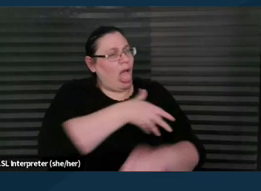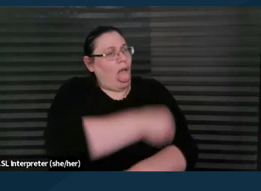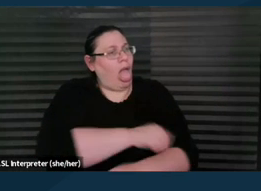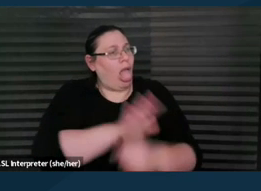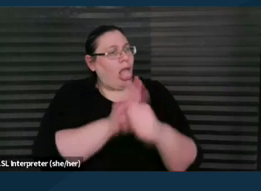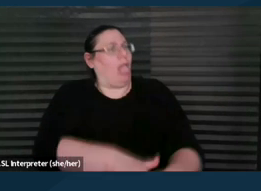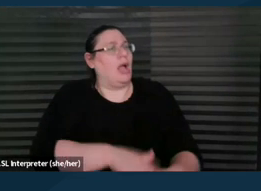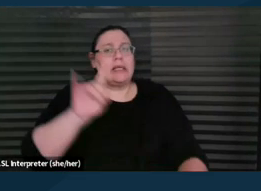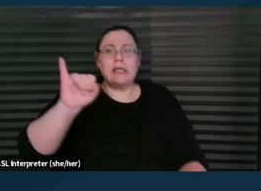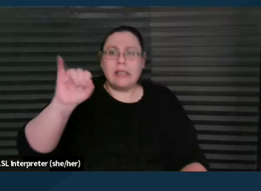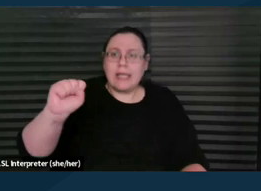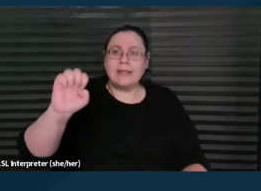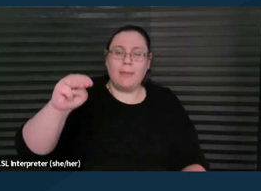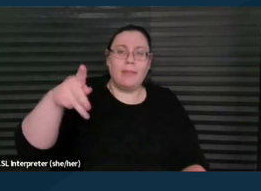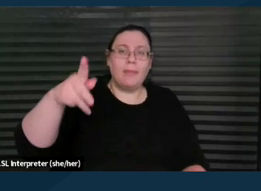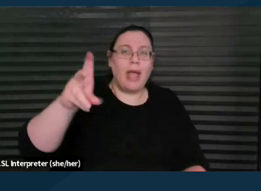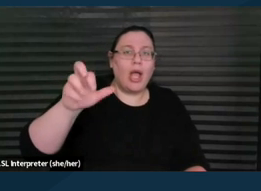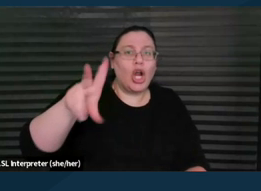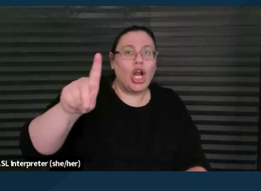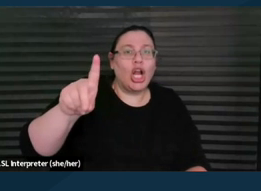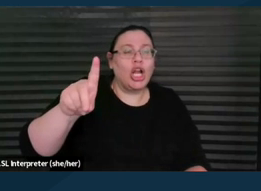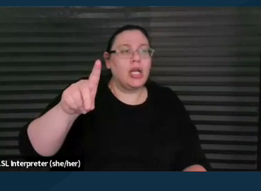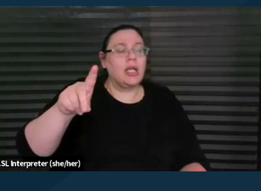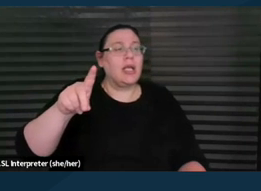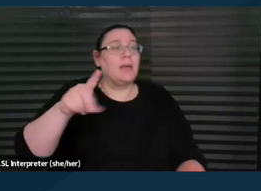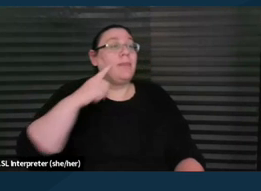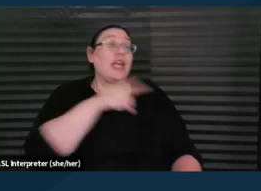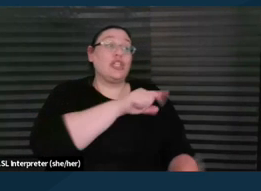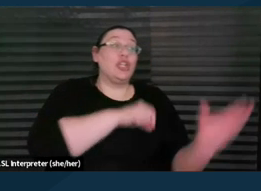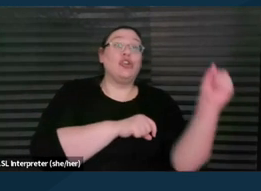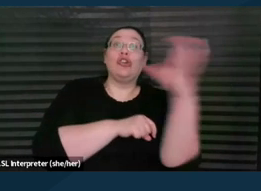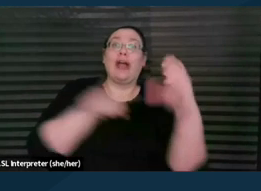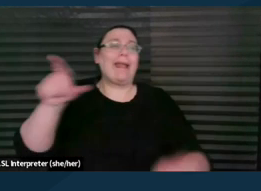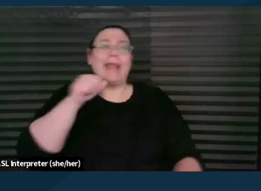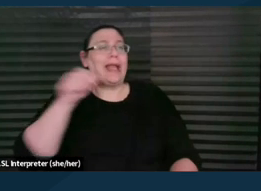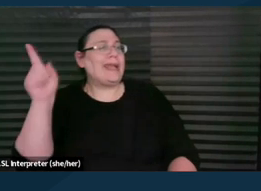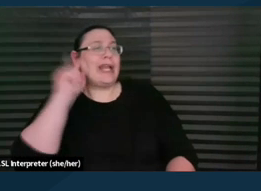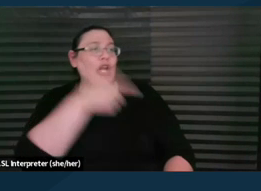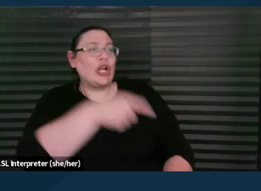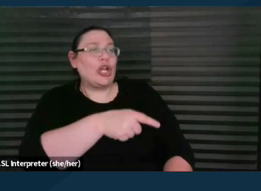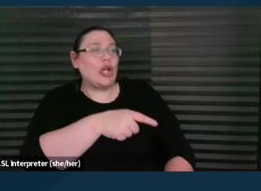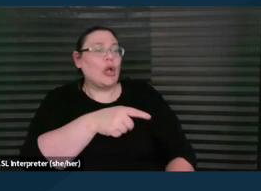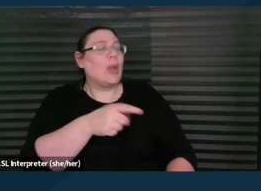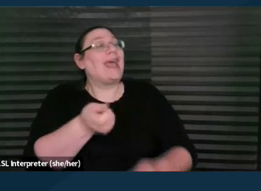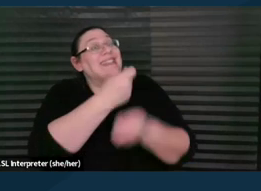that knowledge that you feel like they not didn't hear you, but they really spent their whole time talking about what your child couldn't do